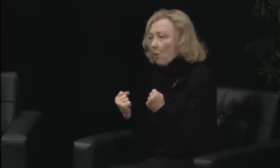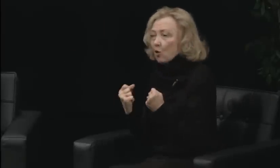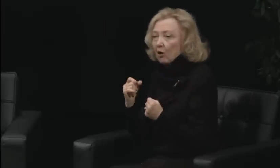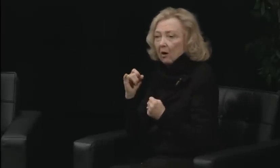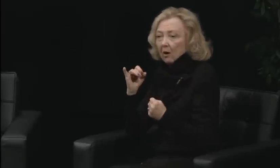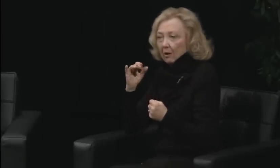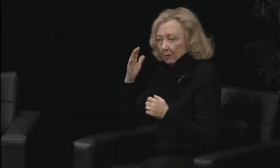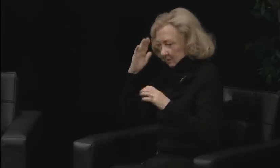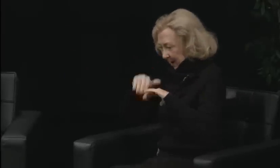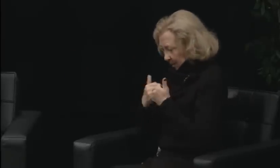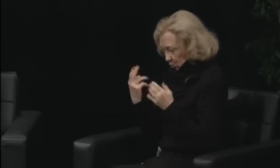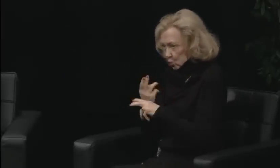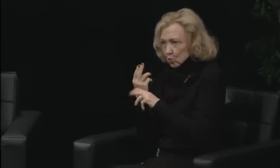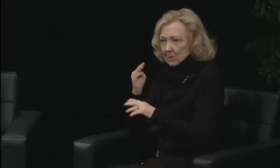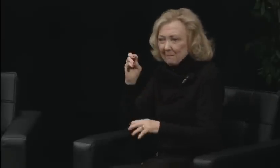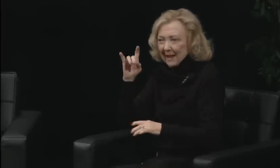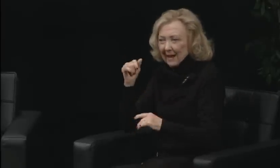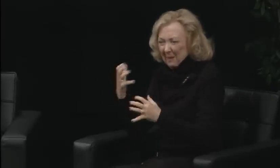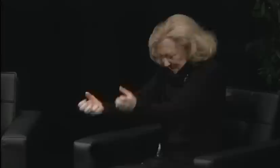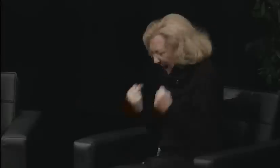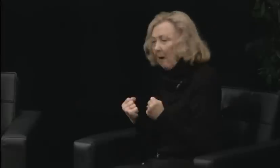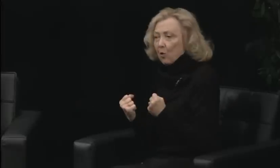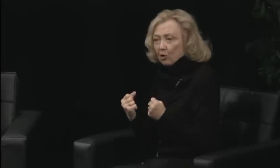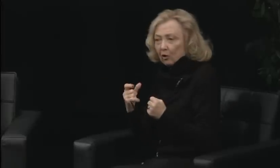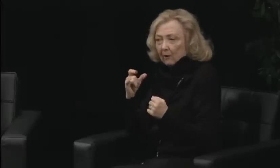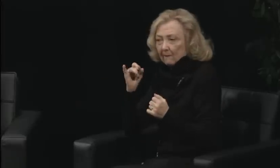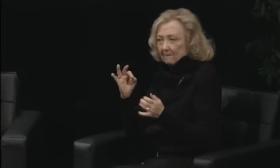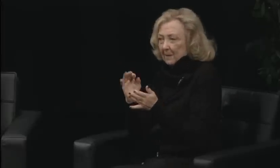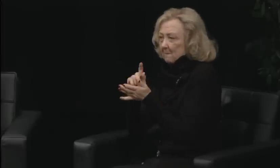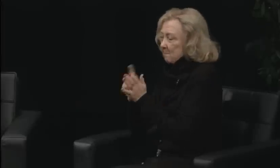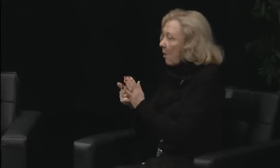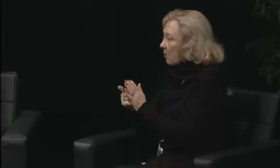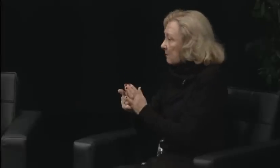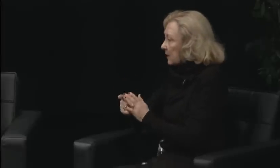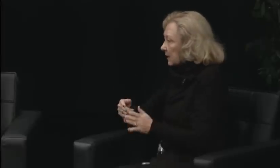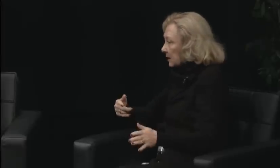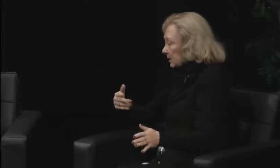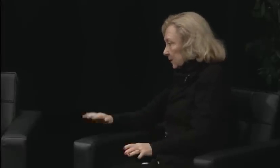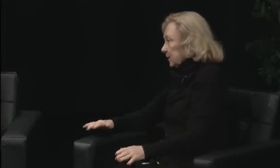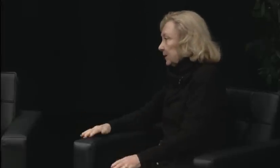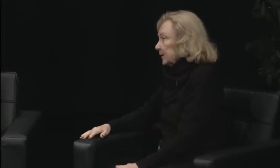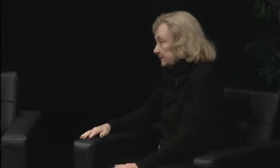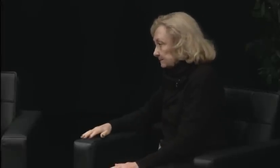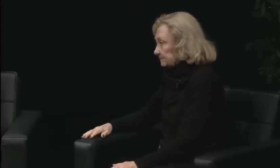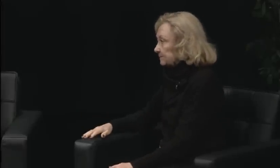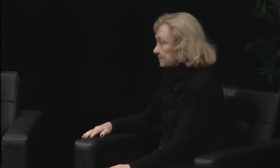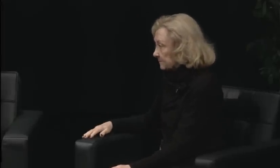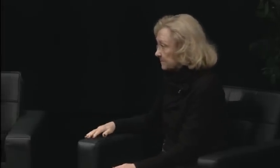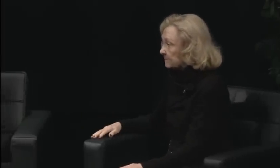an identity and to have a common denominator that underlined every single thing we were doing,